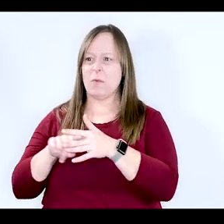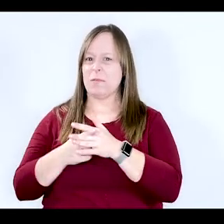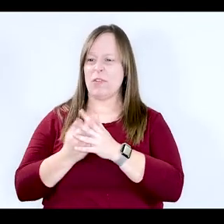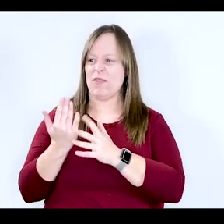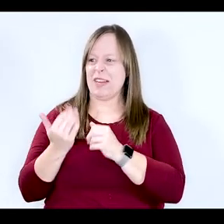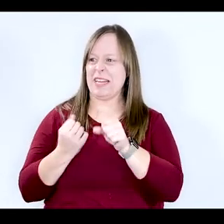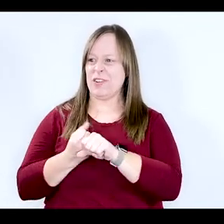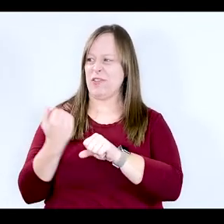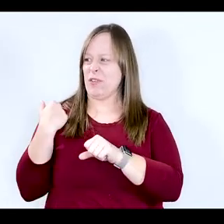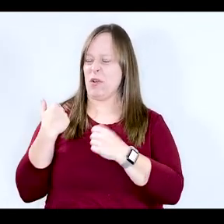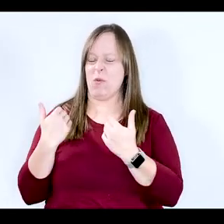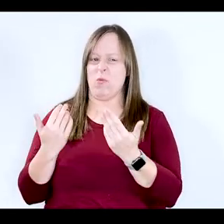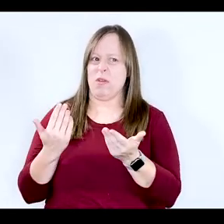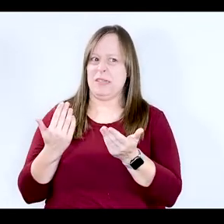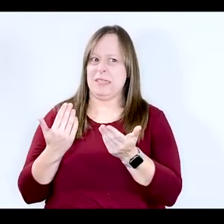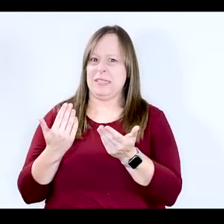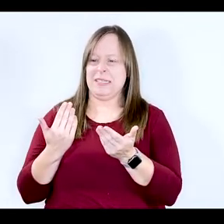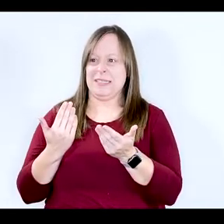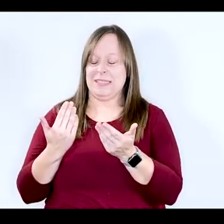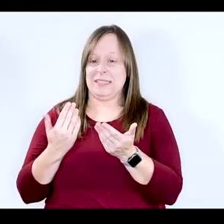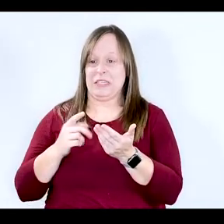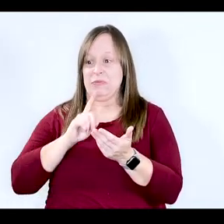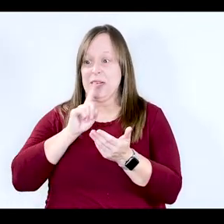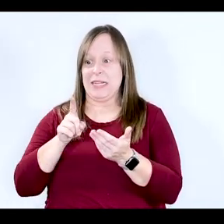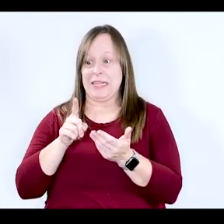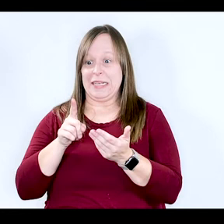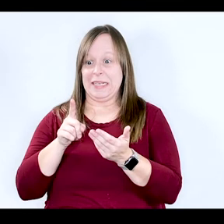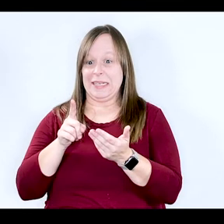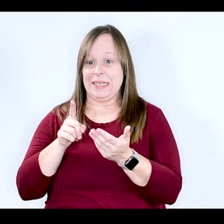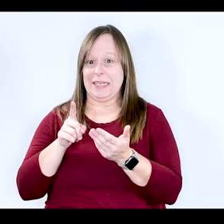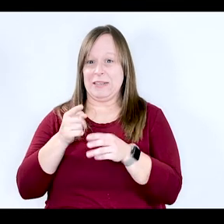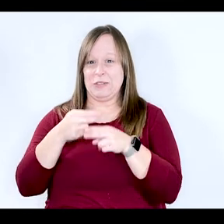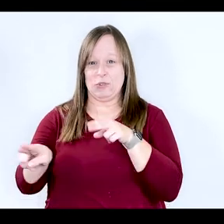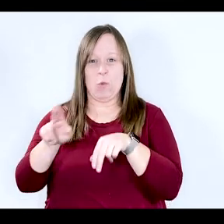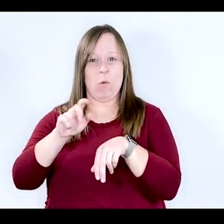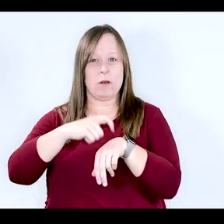15 years ago. And in the grand scheme of things, that's such a short amount of